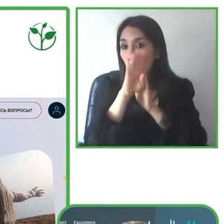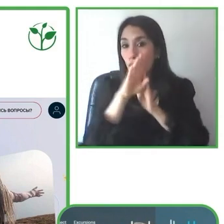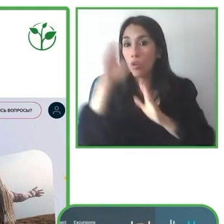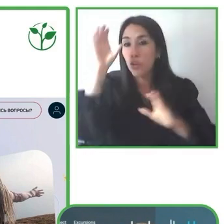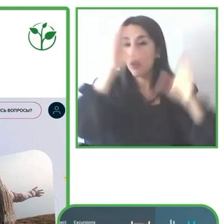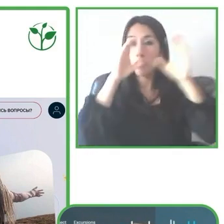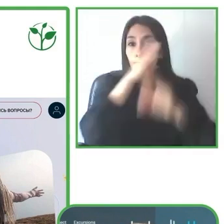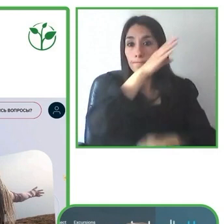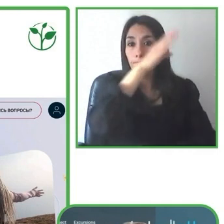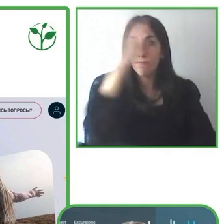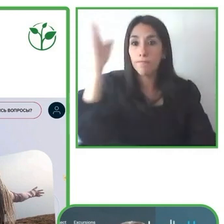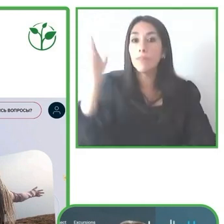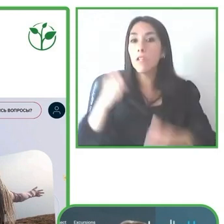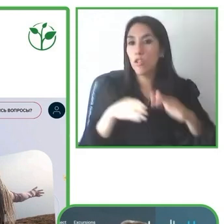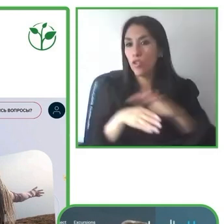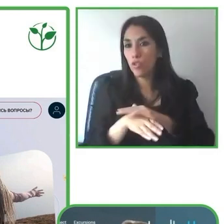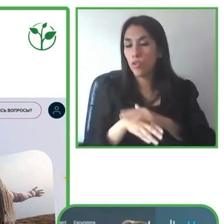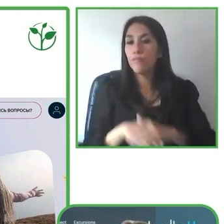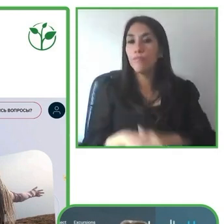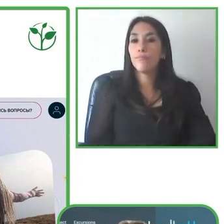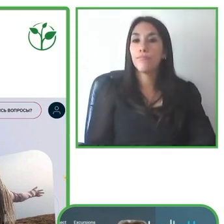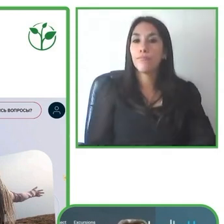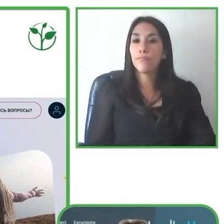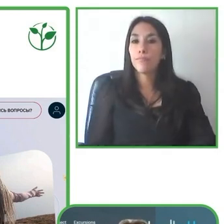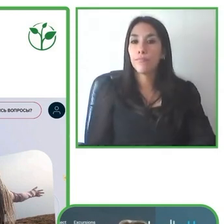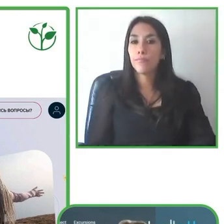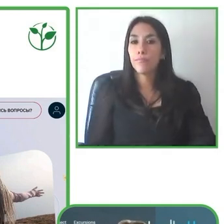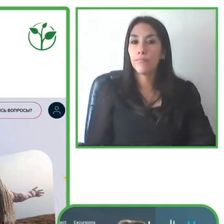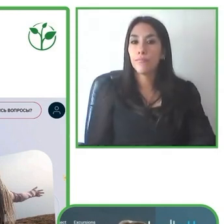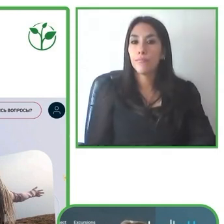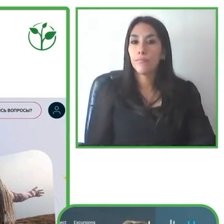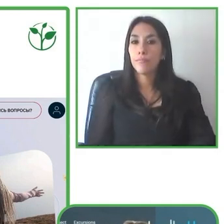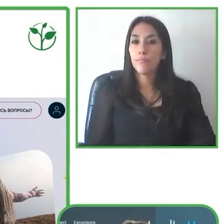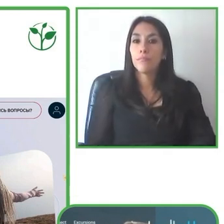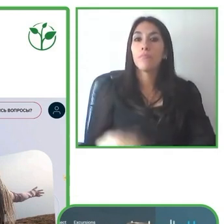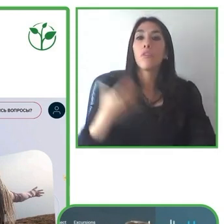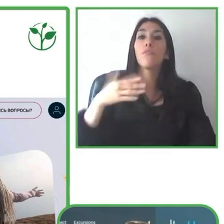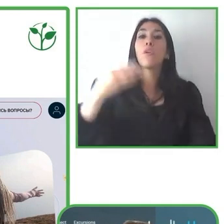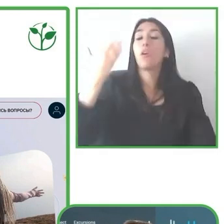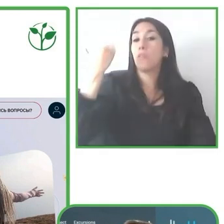an online educational platform. This is a place that in disabilities,